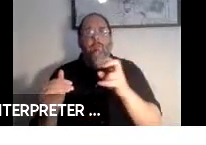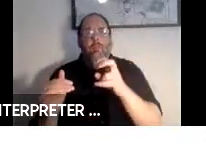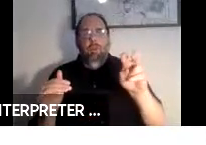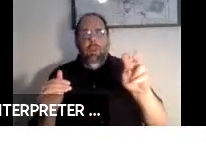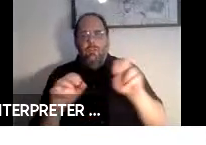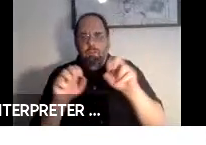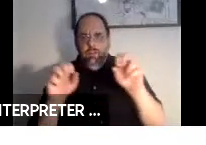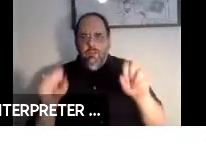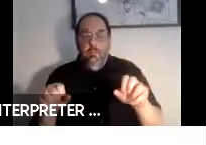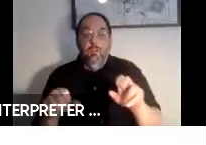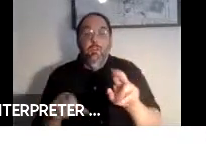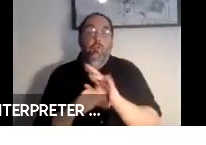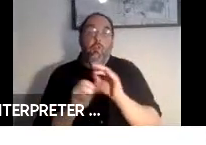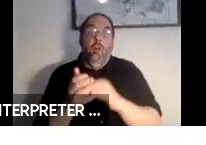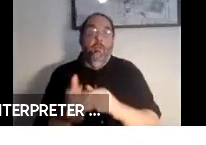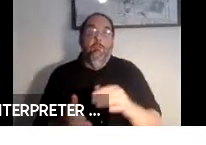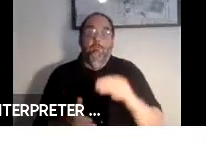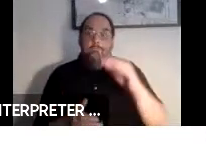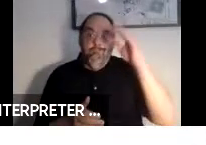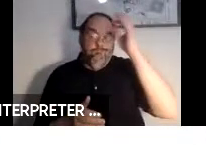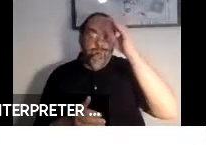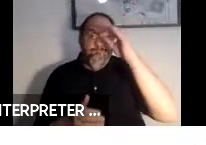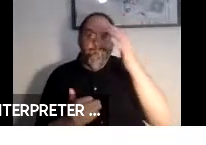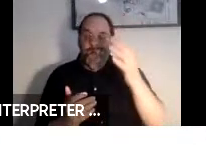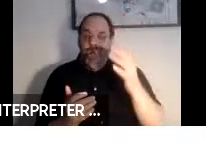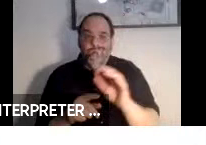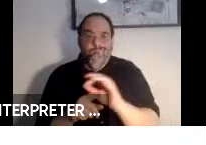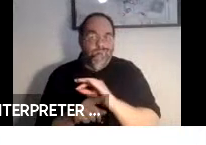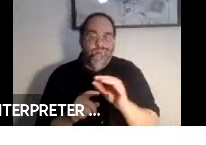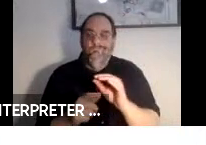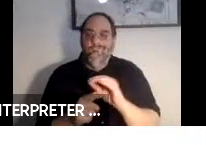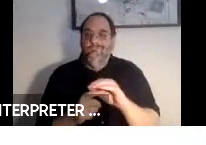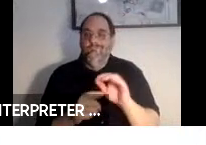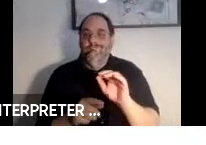users often don't know what the features and functions are because many of them are hidden.